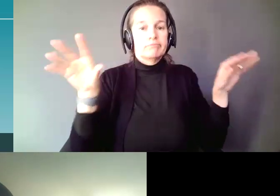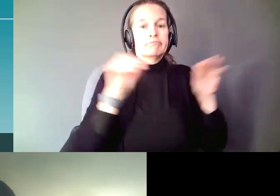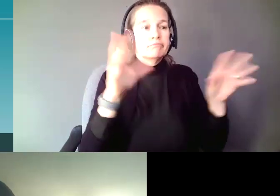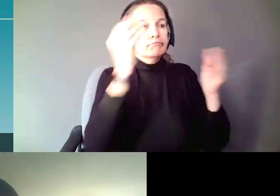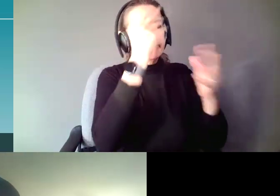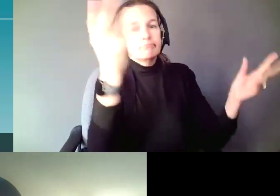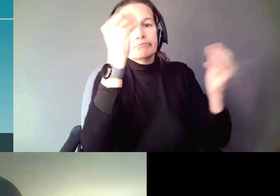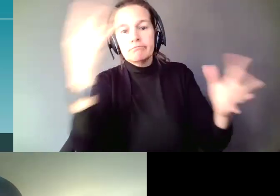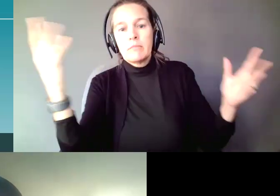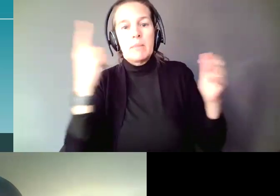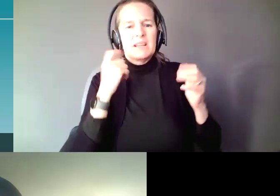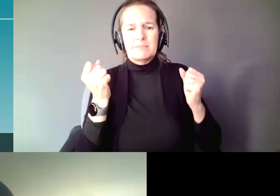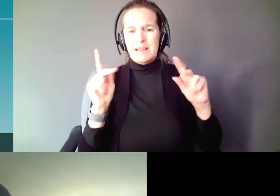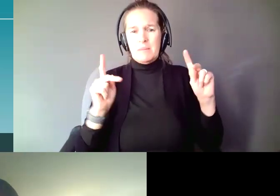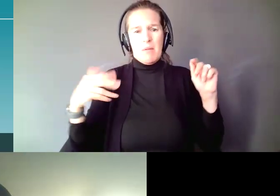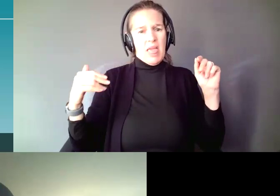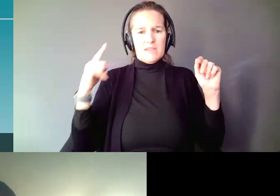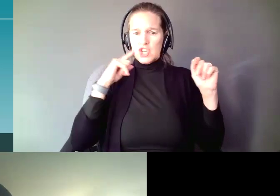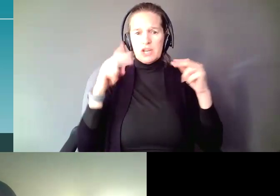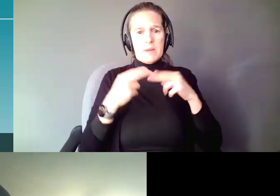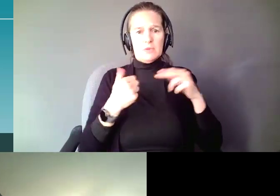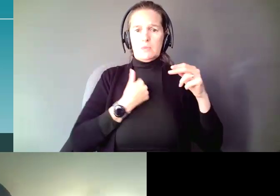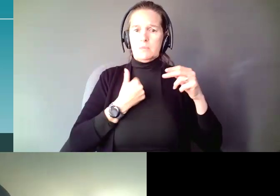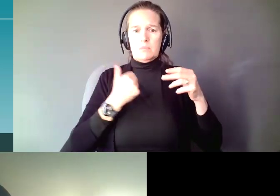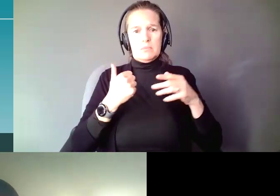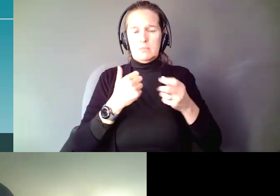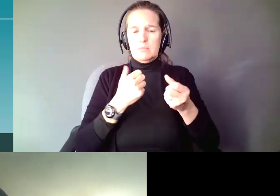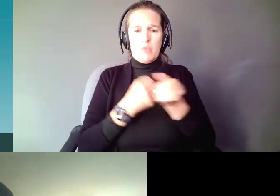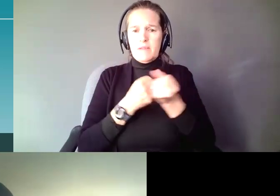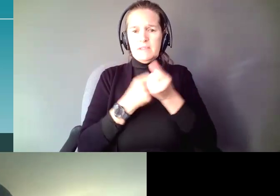that haven't heard of it. And Supported Decision Making is natural. It is something people can do.